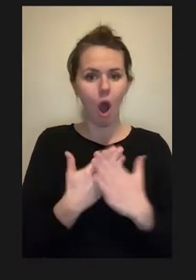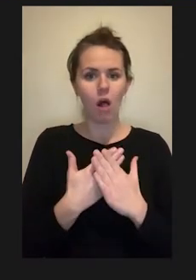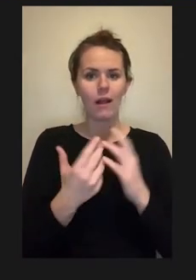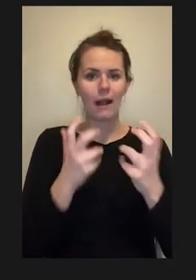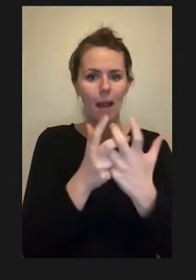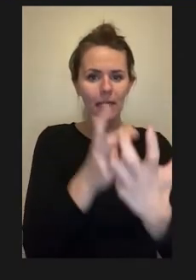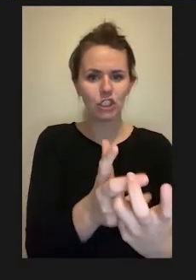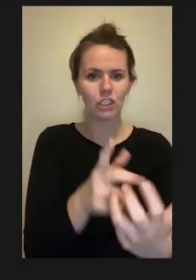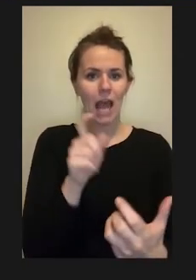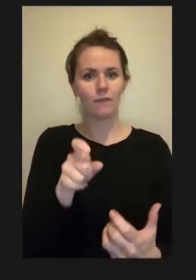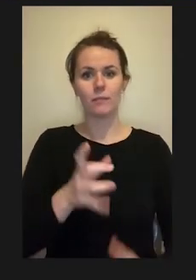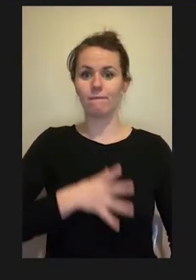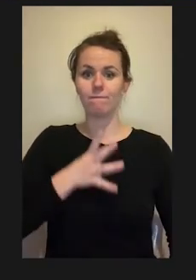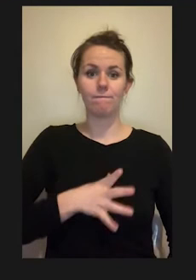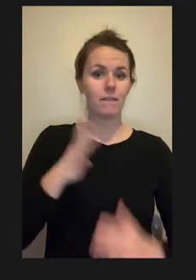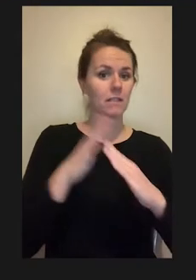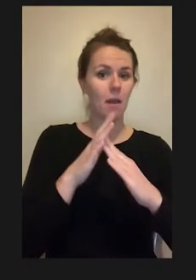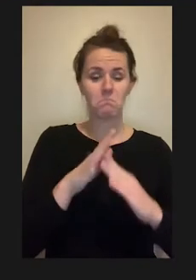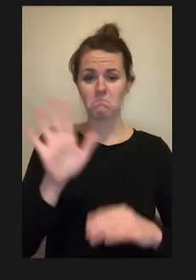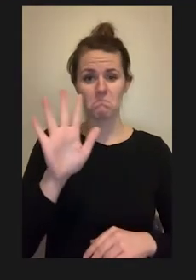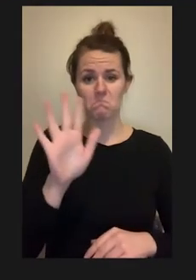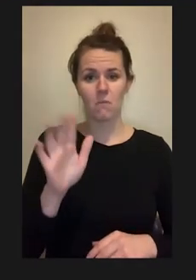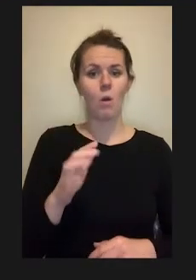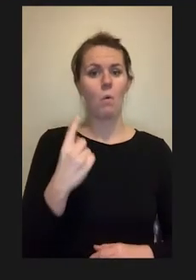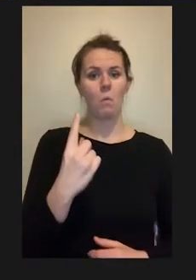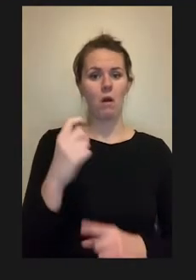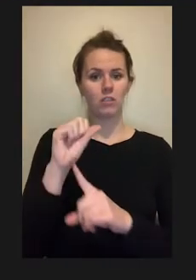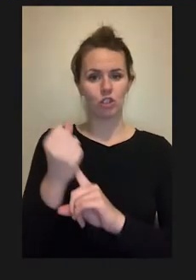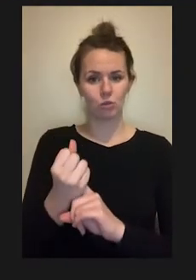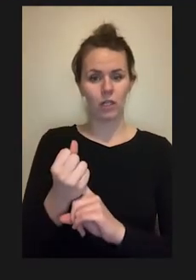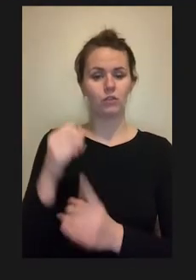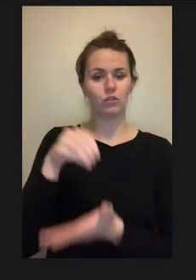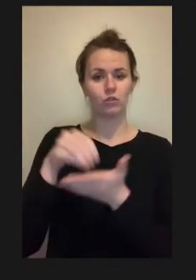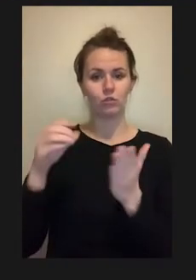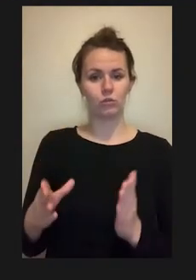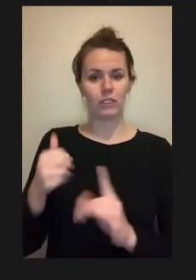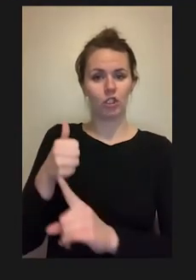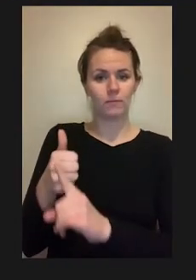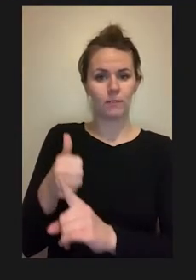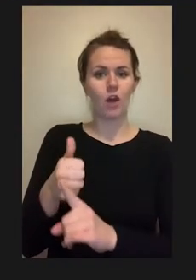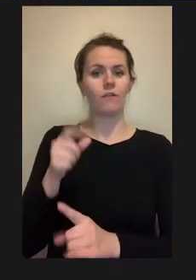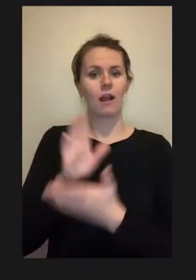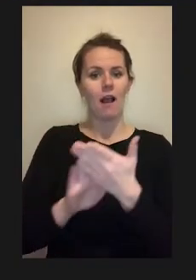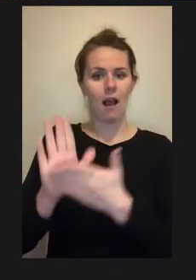In a case study where we helped a veterinary technology student